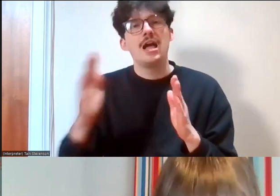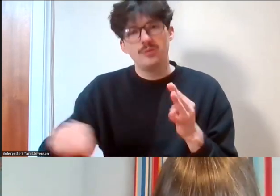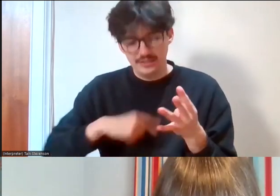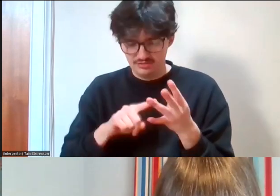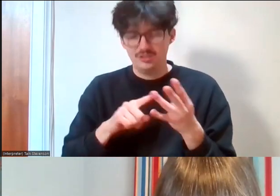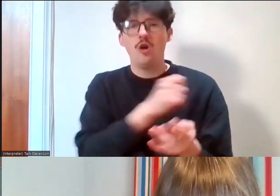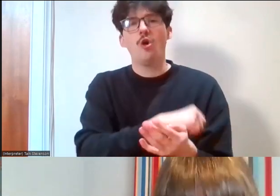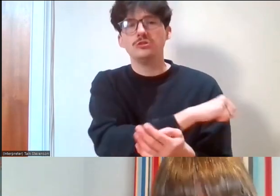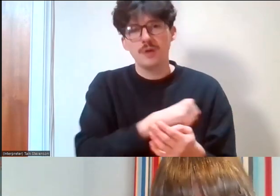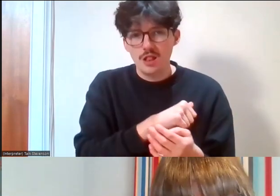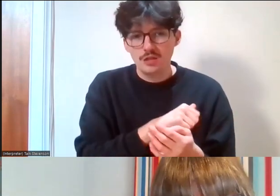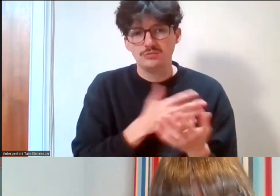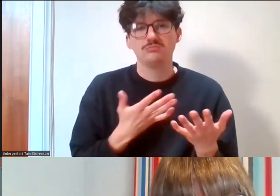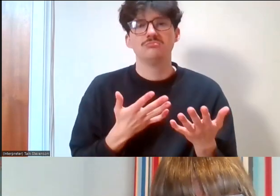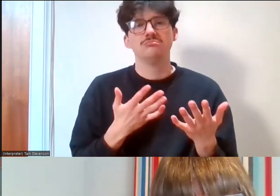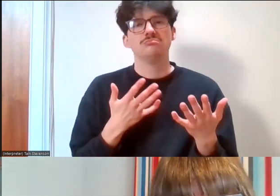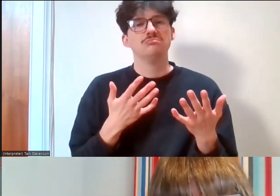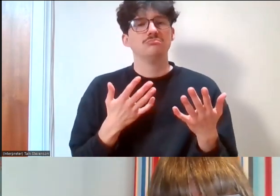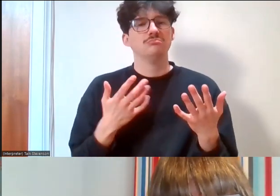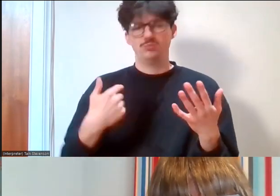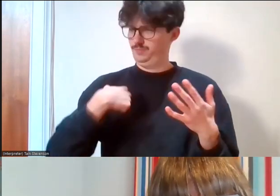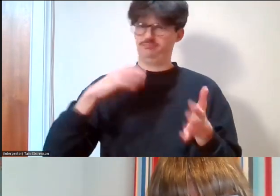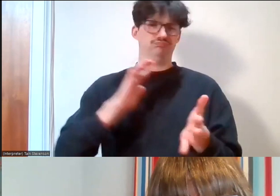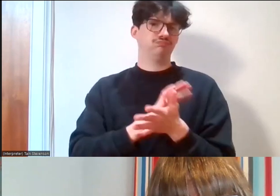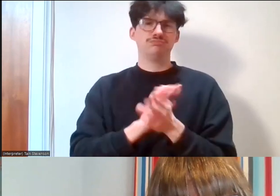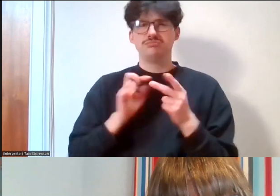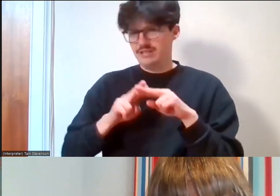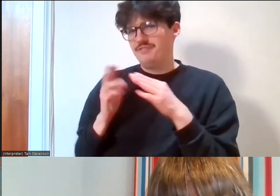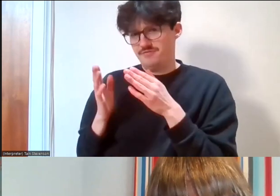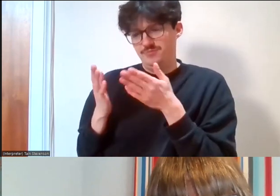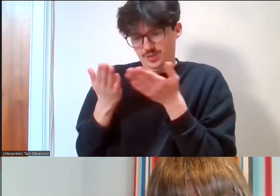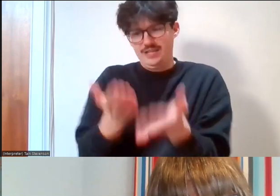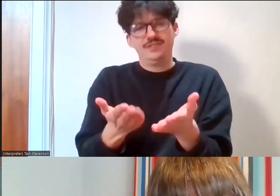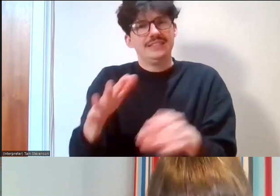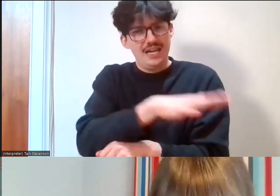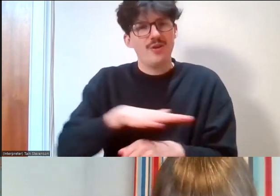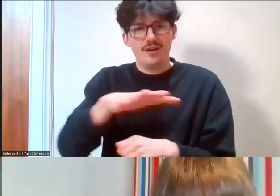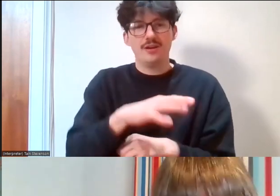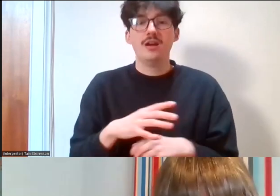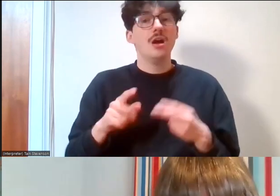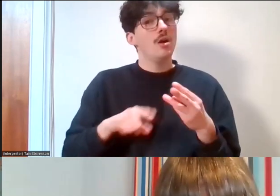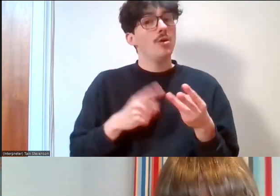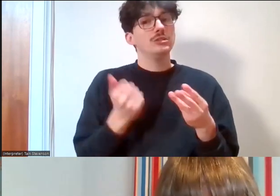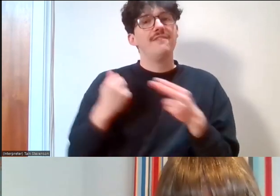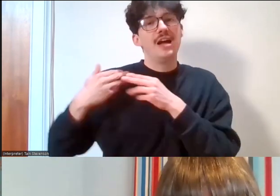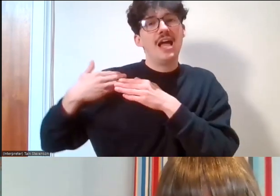grounds and you know so we'd be delighted and we have got a few historic sites as well,